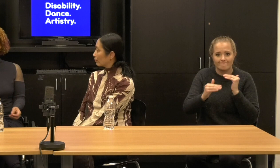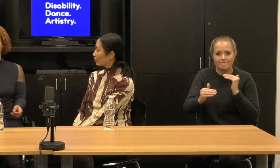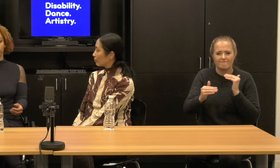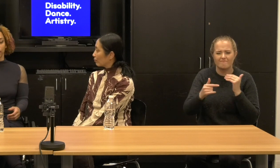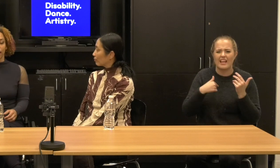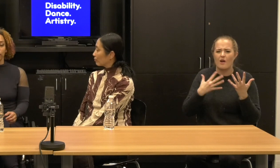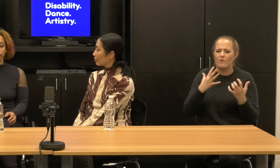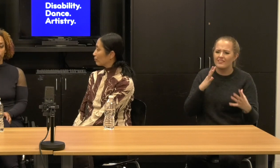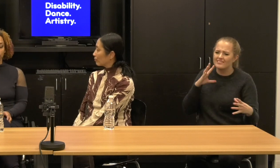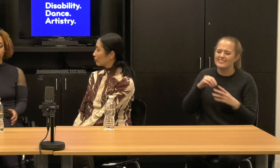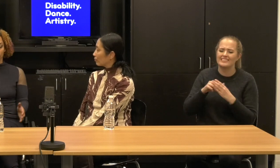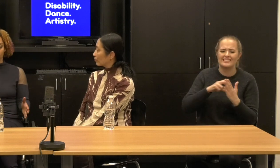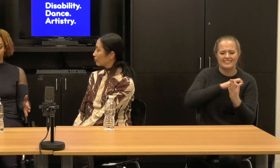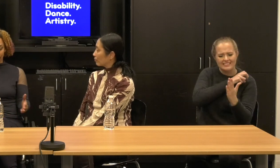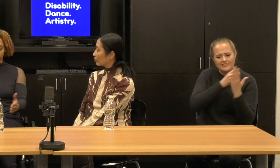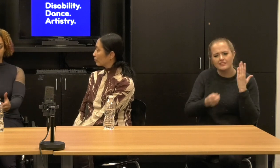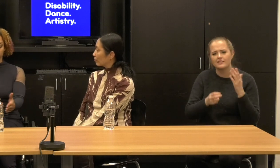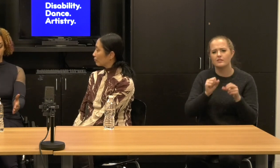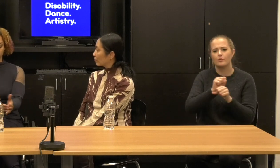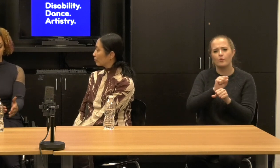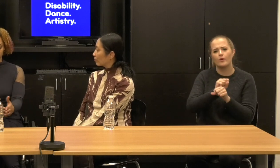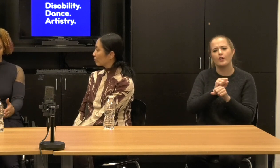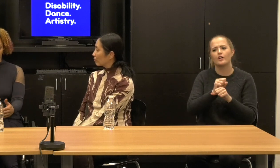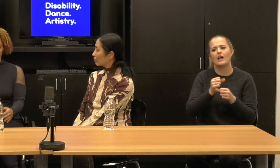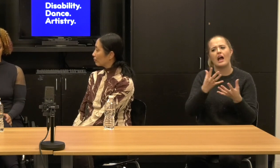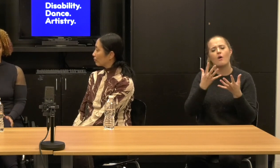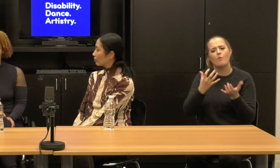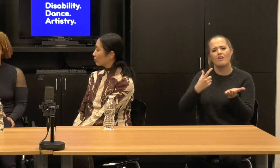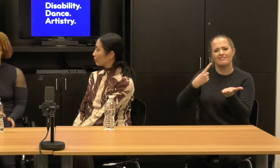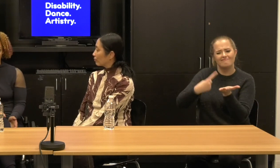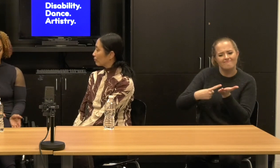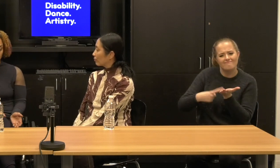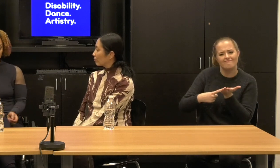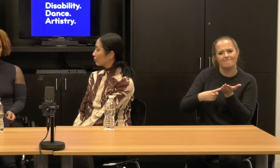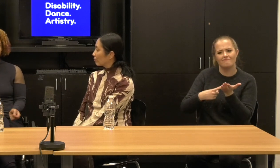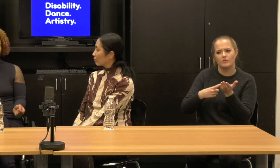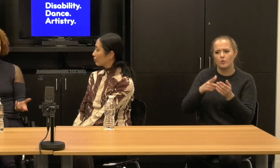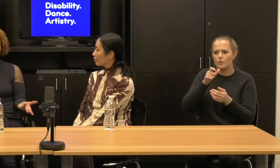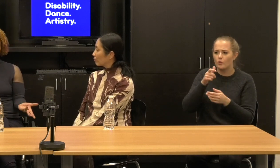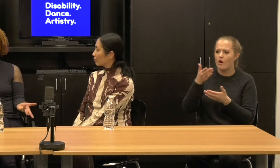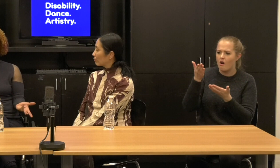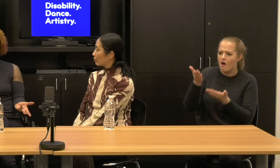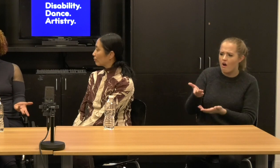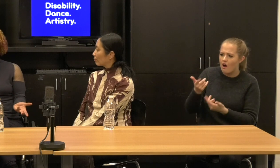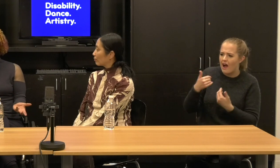in the work, I want to be held in conversation by someone who is making work from lived experience